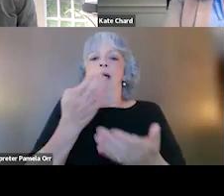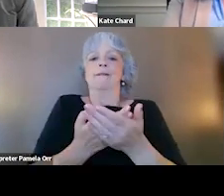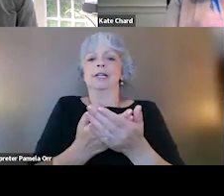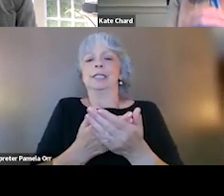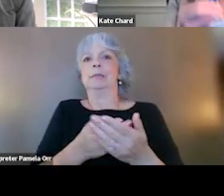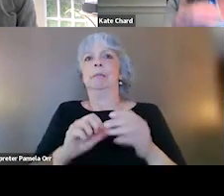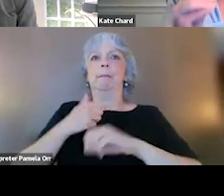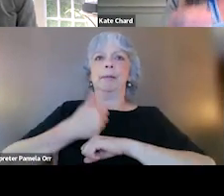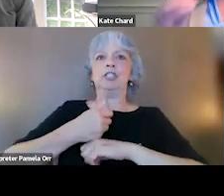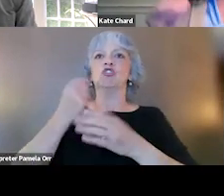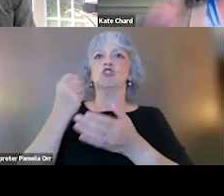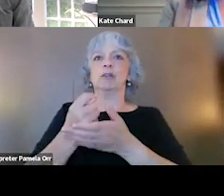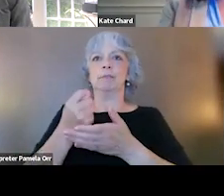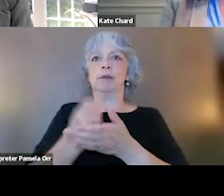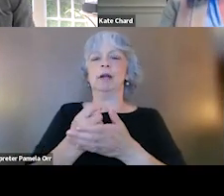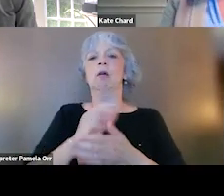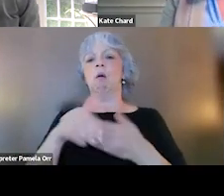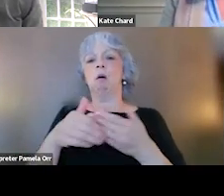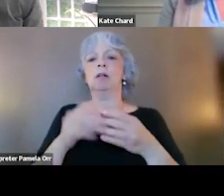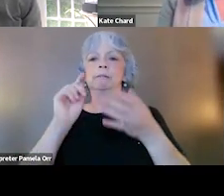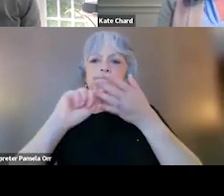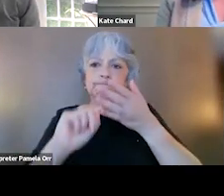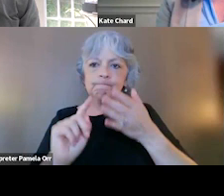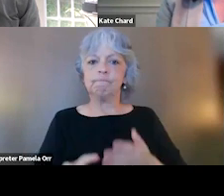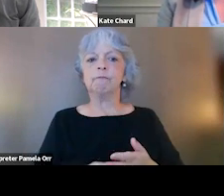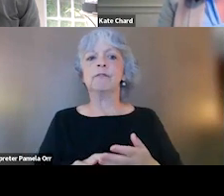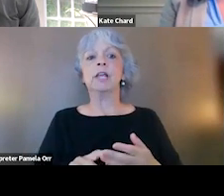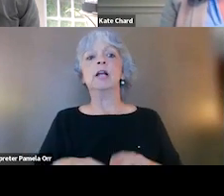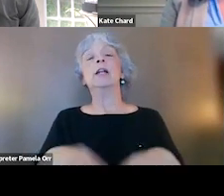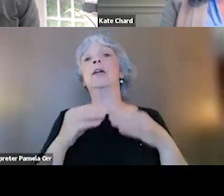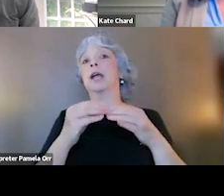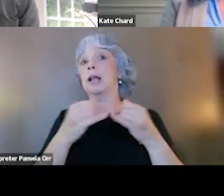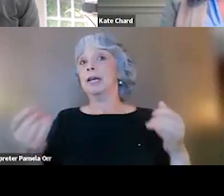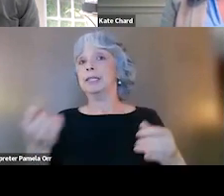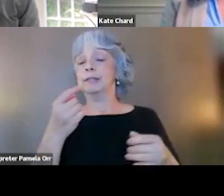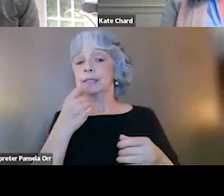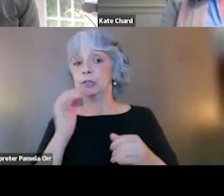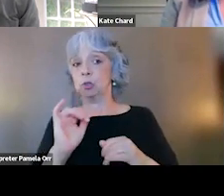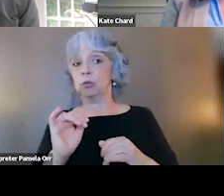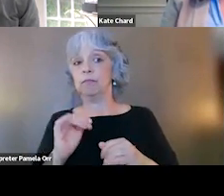is that all of these things have been looked at. Now the guideline goes on to say is that if trauma focused